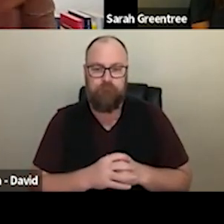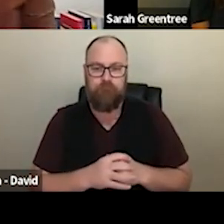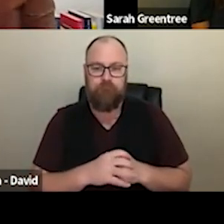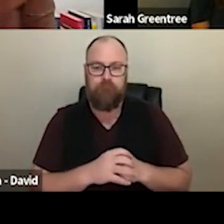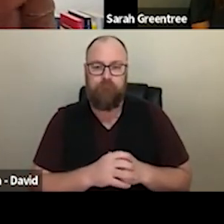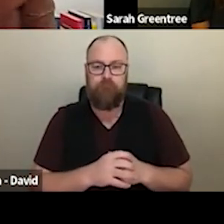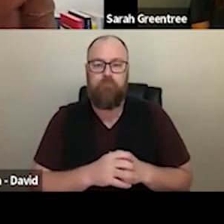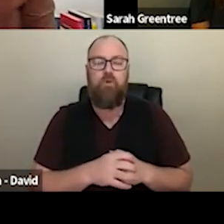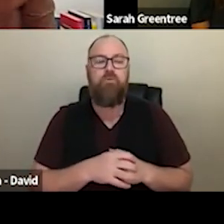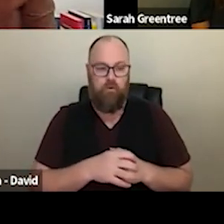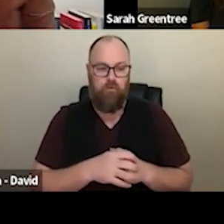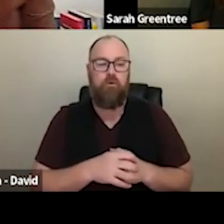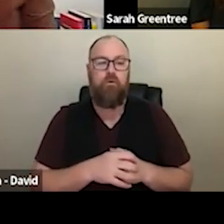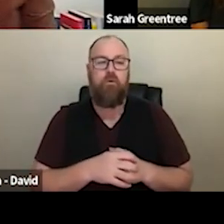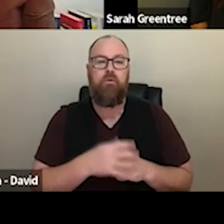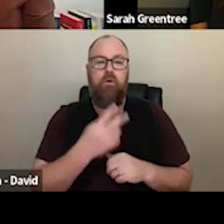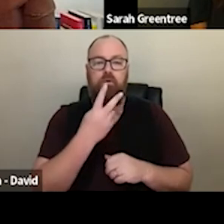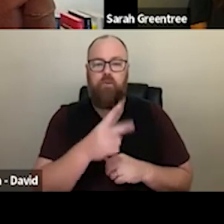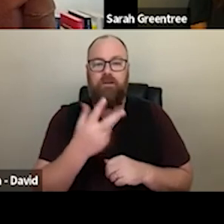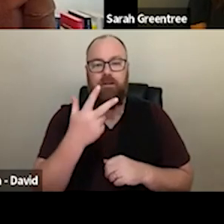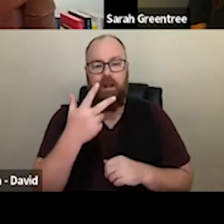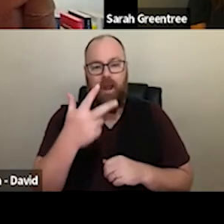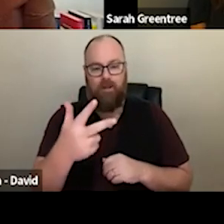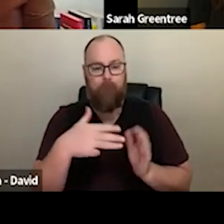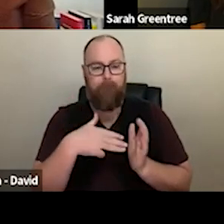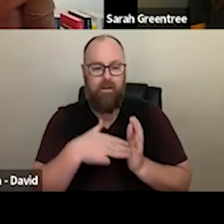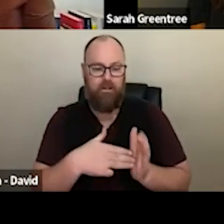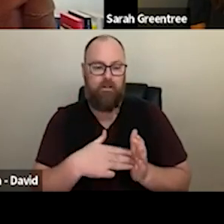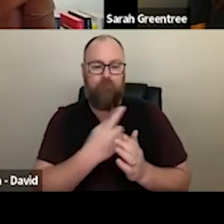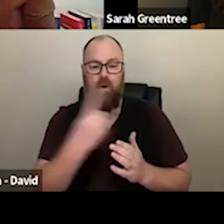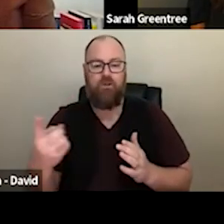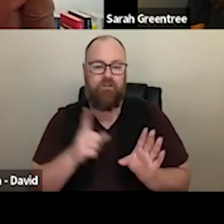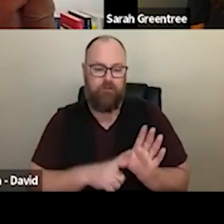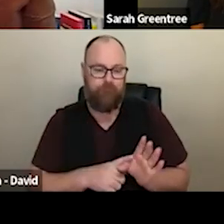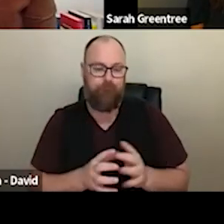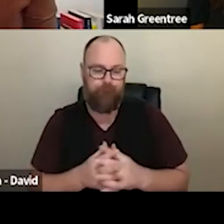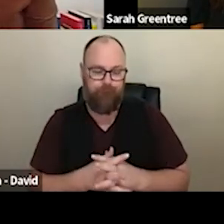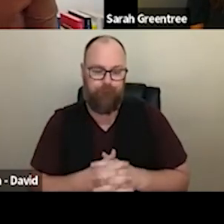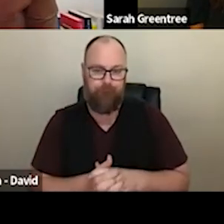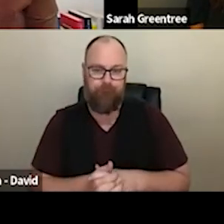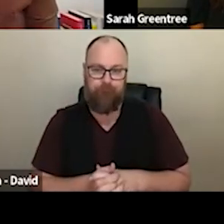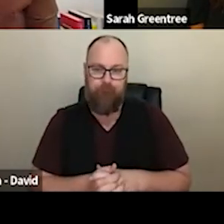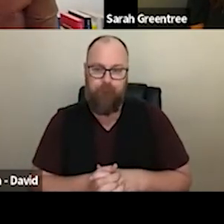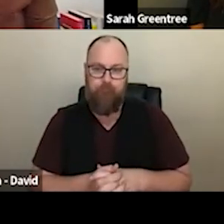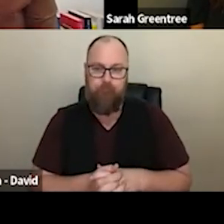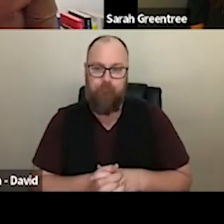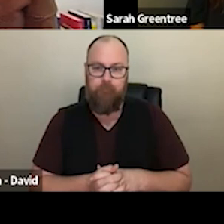per annual, i'm not over the 4 years we kind of hit We have kind of hit